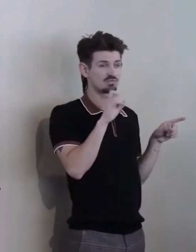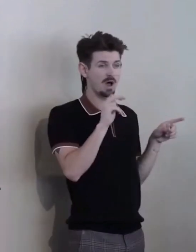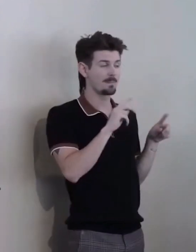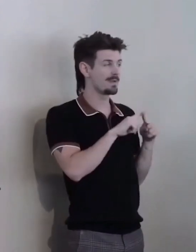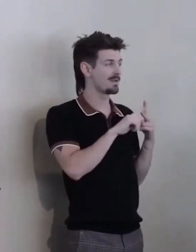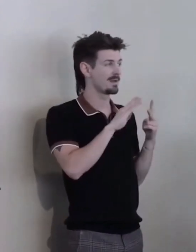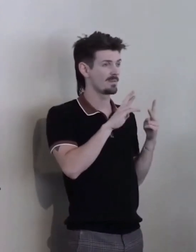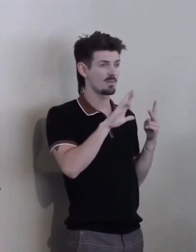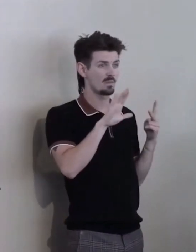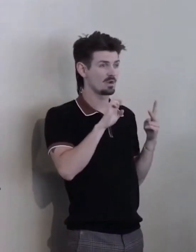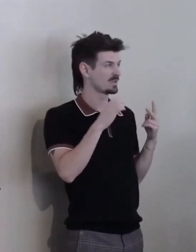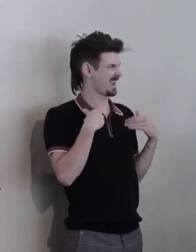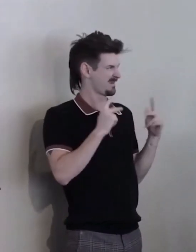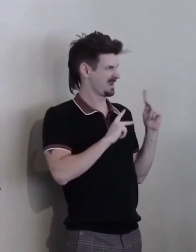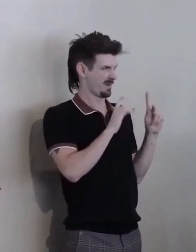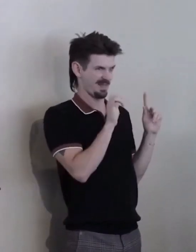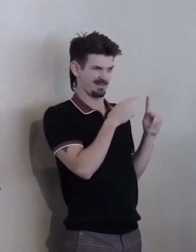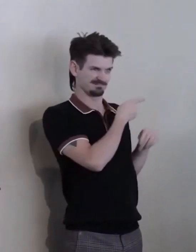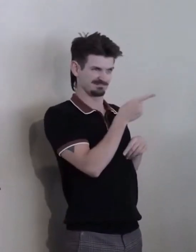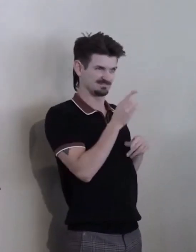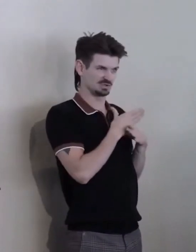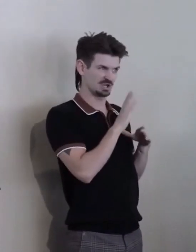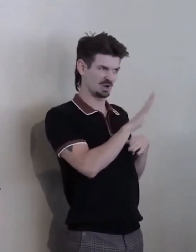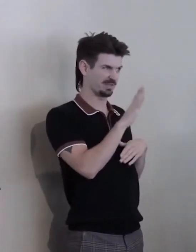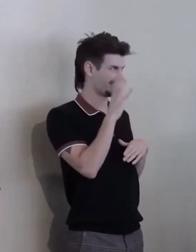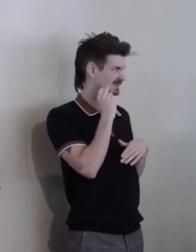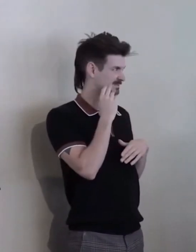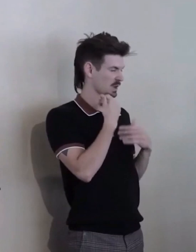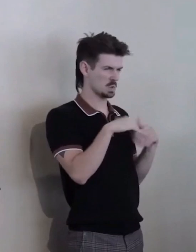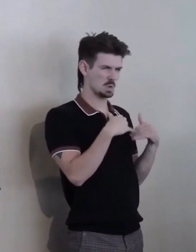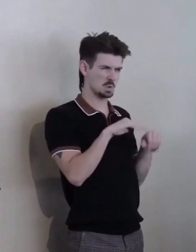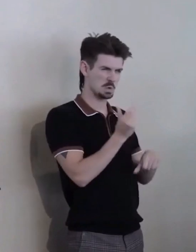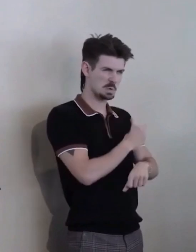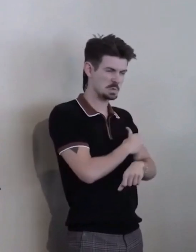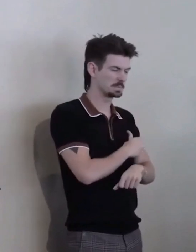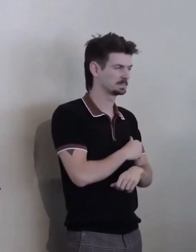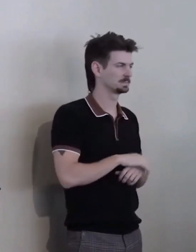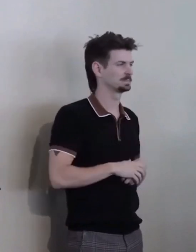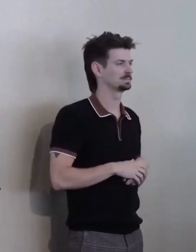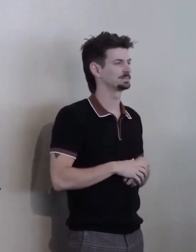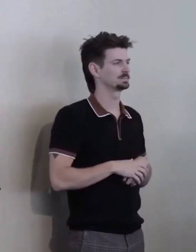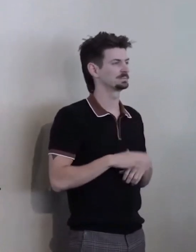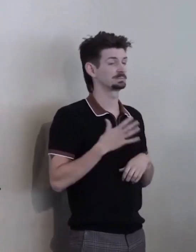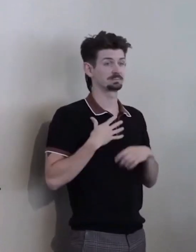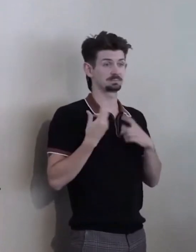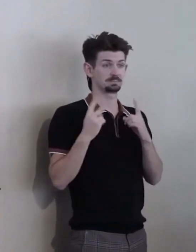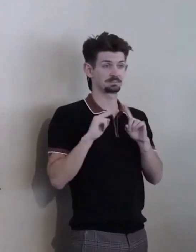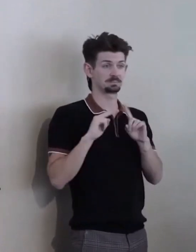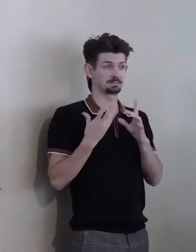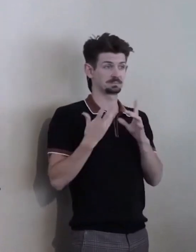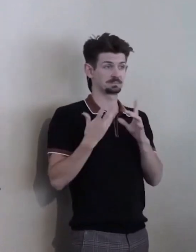But my... My perspective is that... Uhm... You know... Policy changes are one thing,